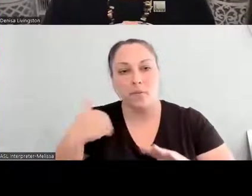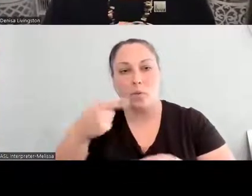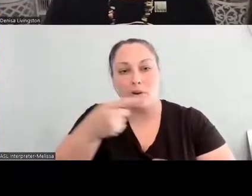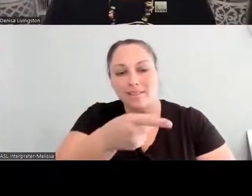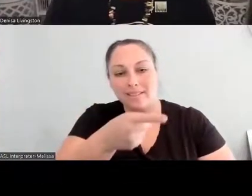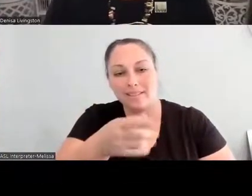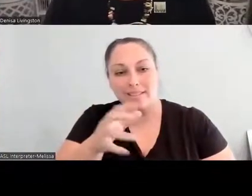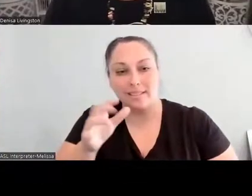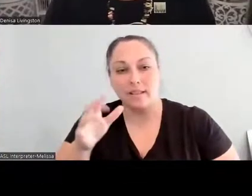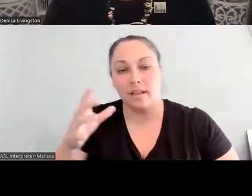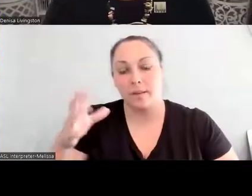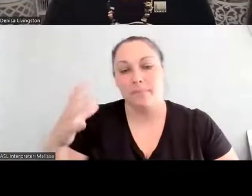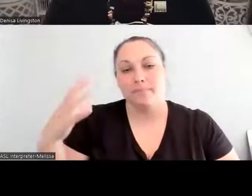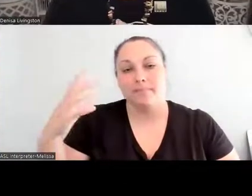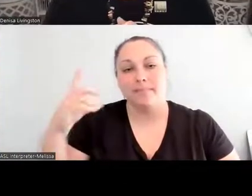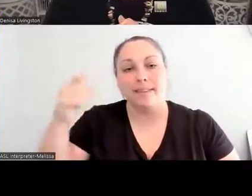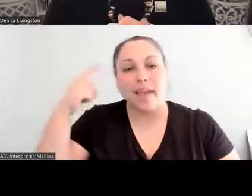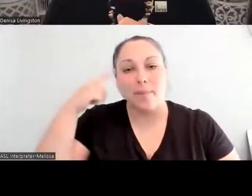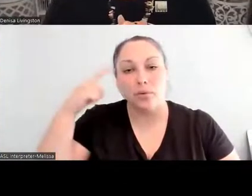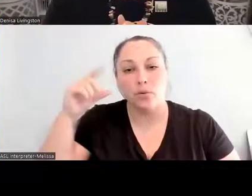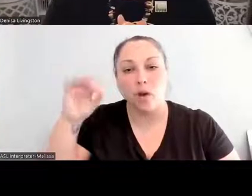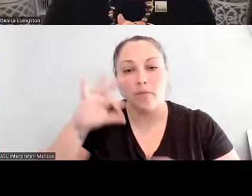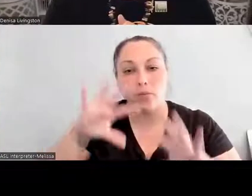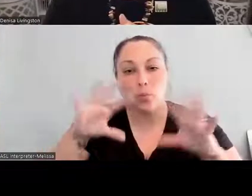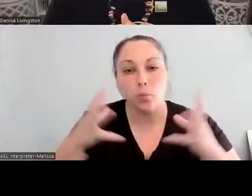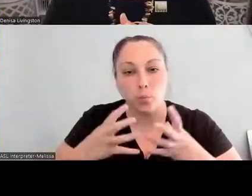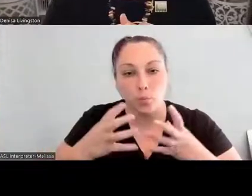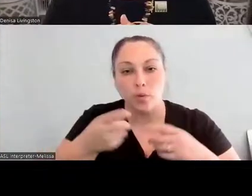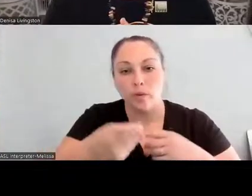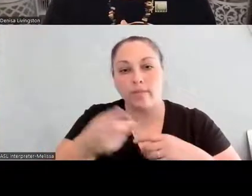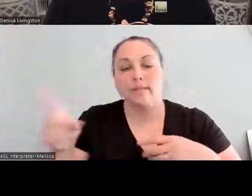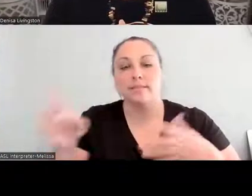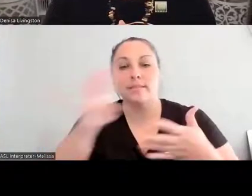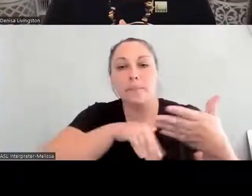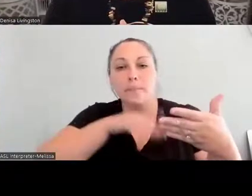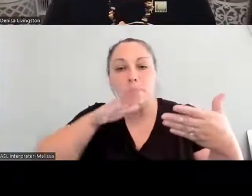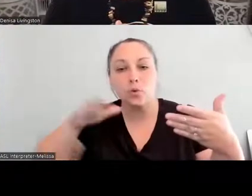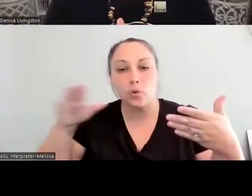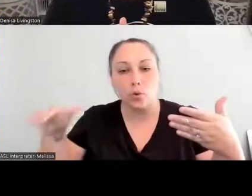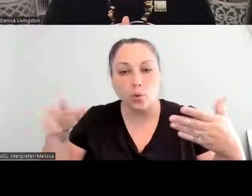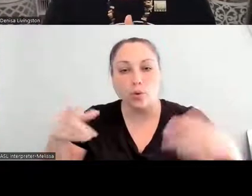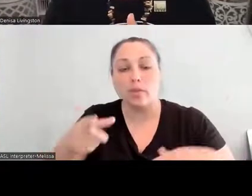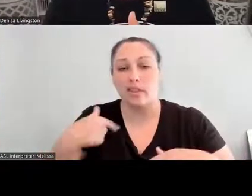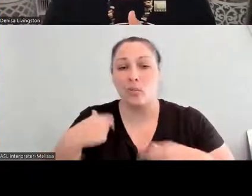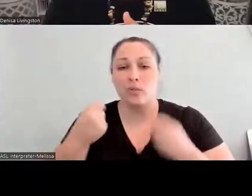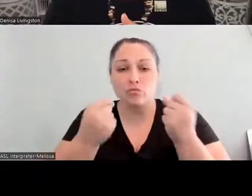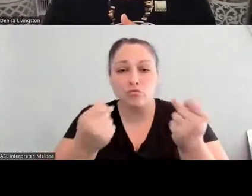me at Shiprock, New Mexico. This is a mural, you know, that we drive by and hold very dearly